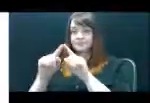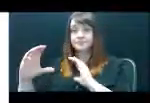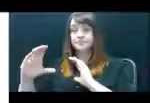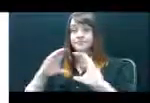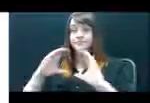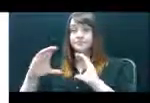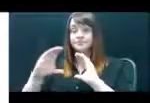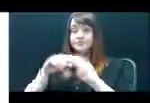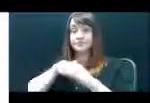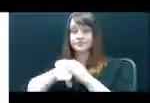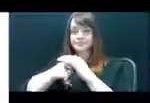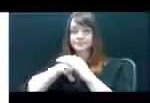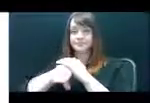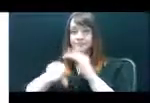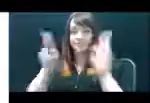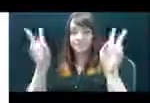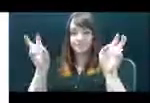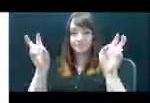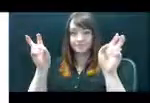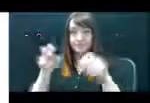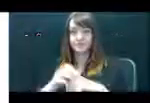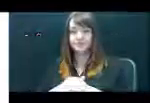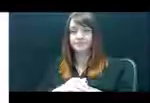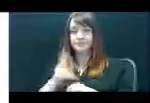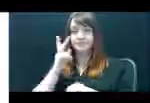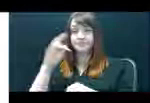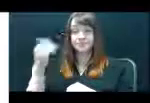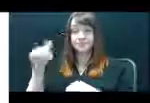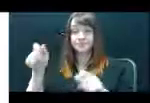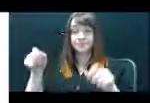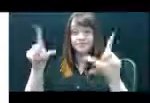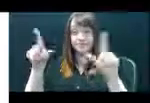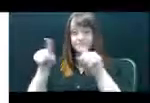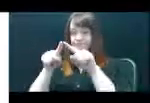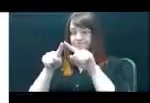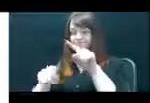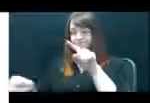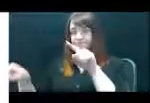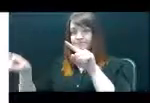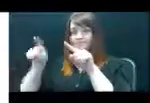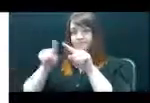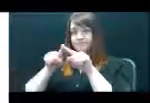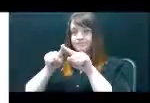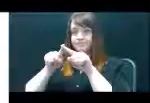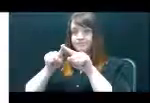yellow and enlarged in the oval on the bottom right hand corner. If your presentation will